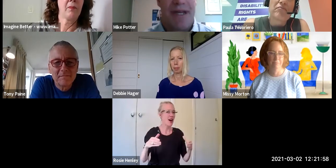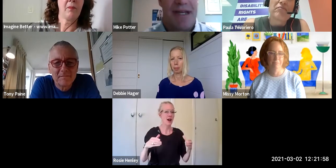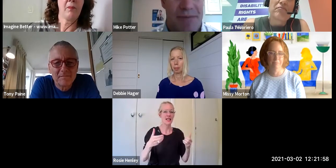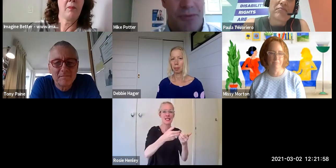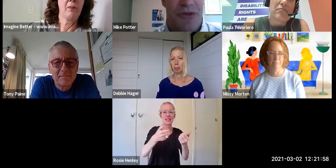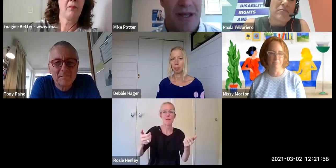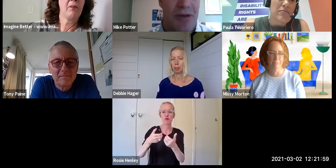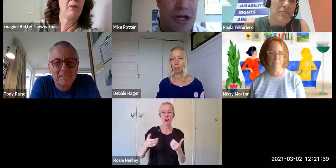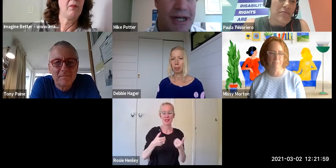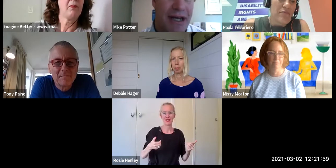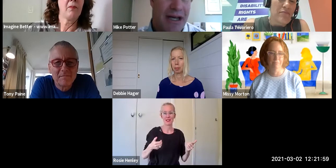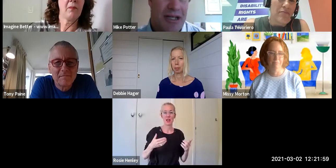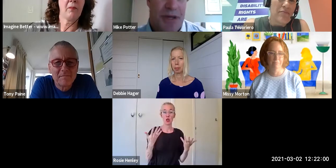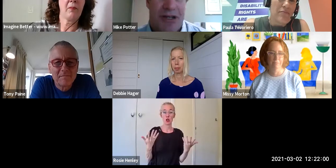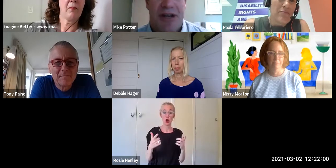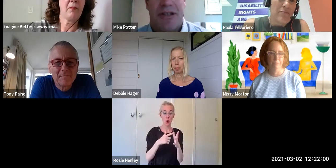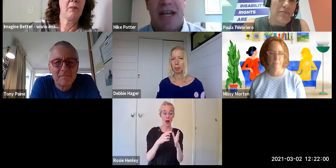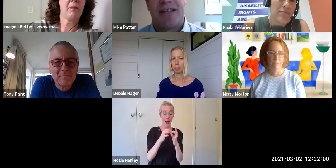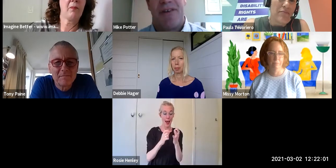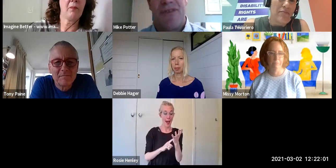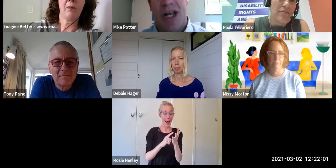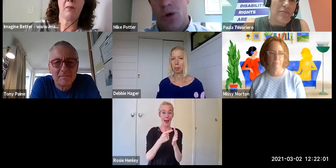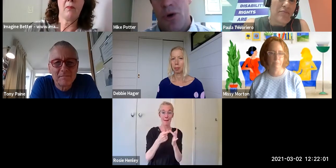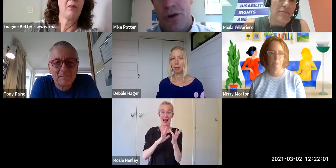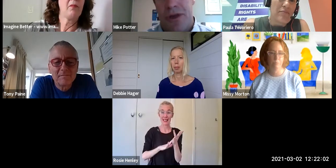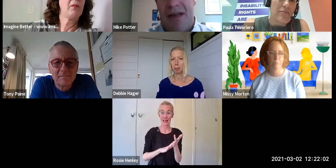be accepted within the community, it's because they're not seen as having value or worth.